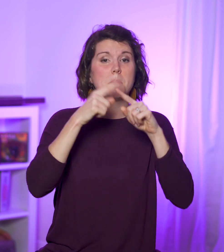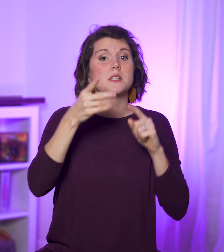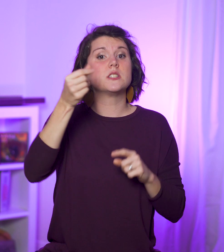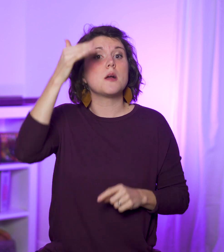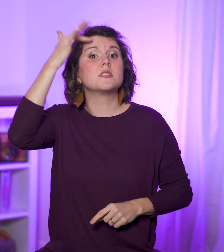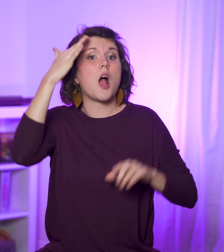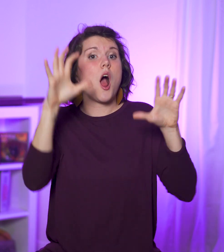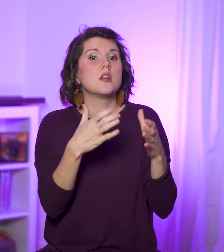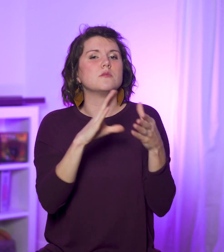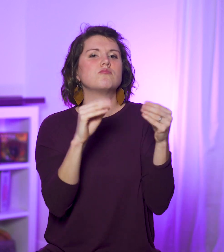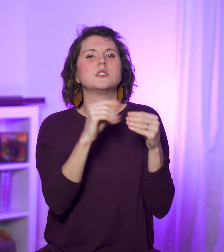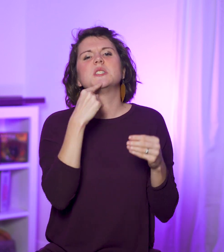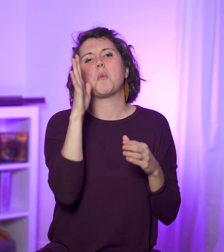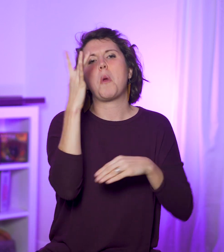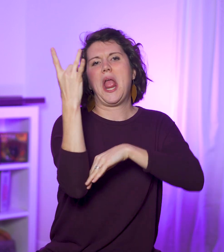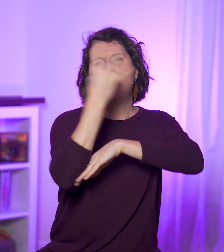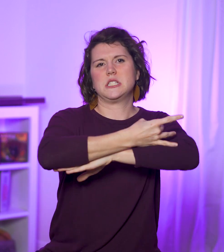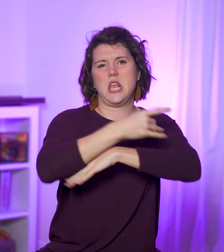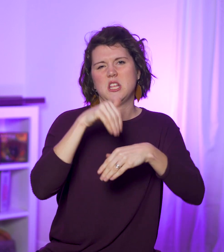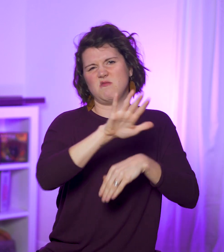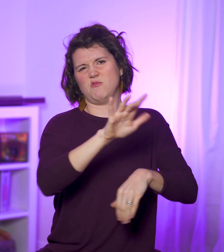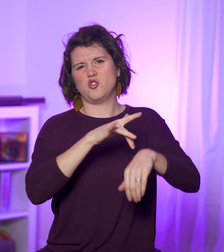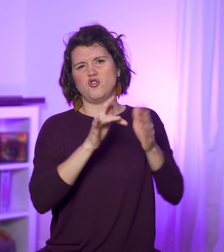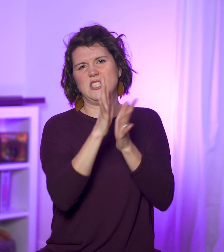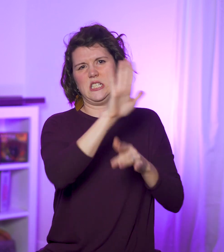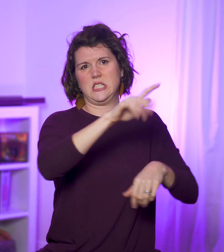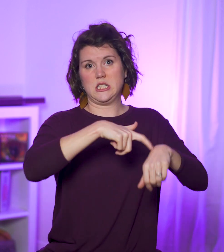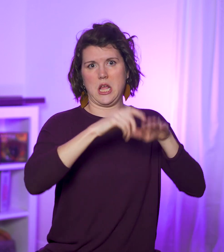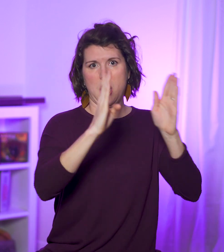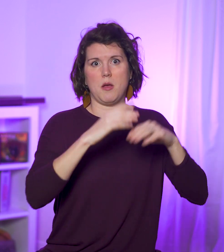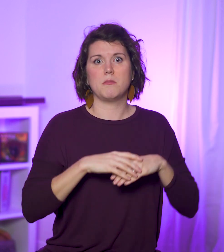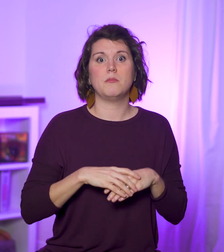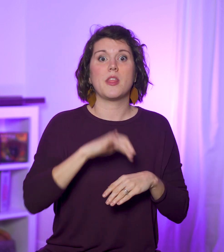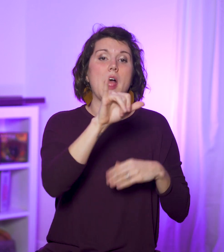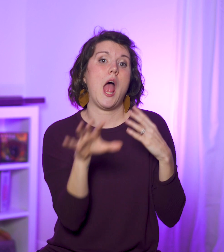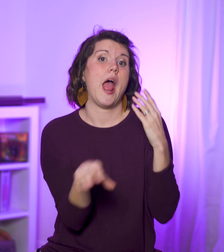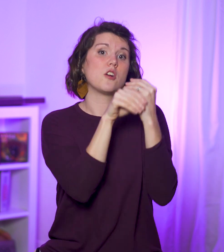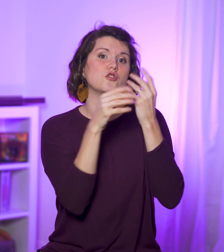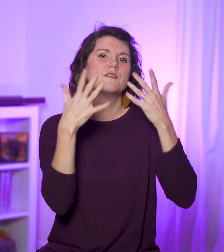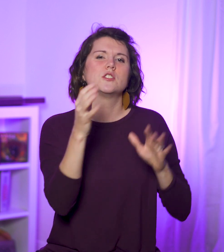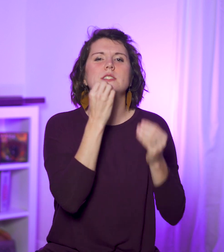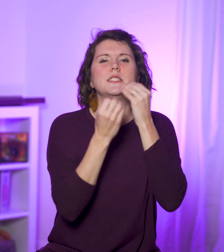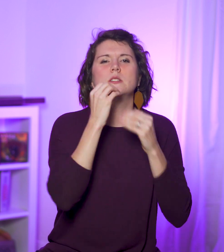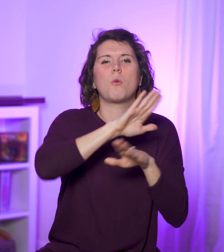but some scholars say that it lasted eight days in Jesus’ time, with the extra day serving as a chance to finish off